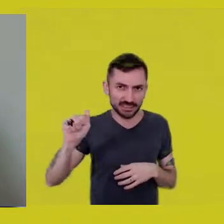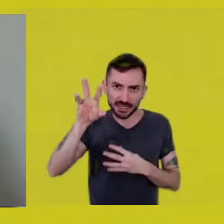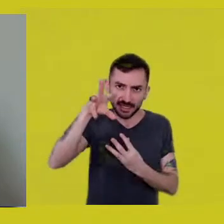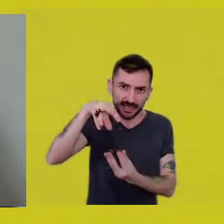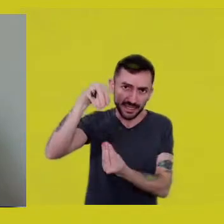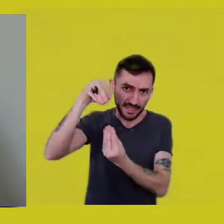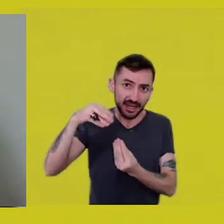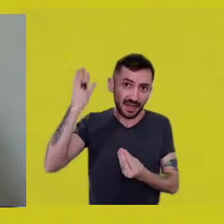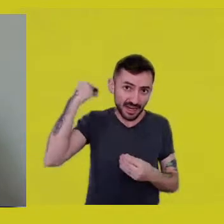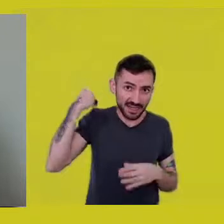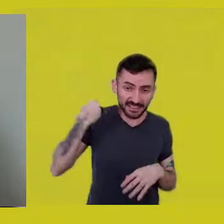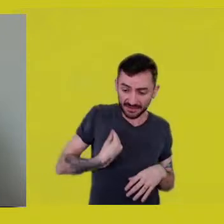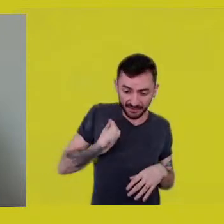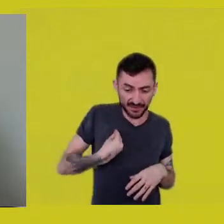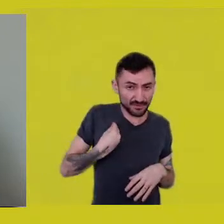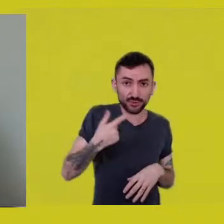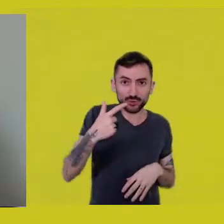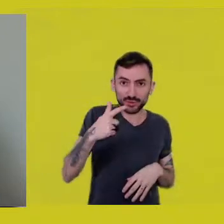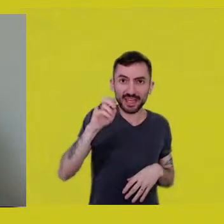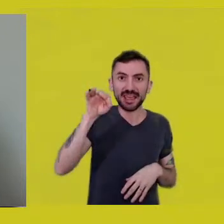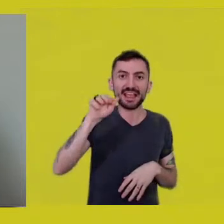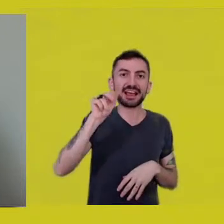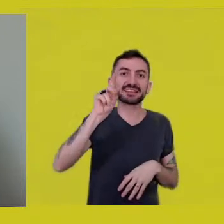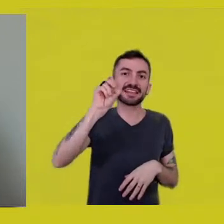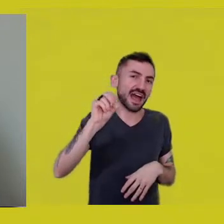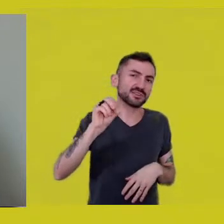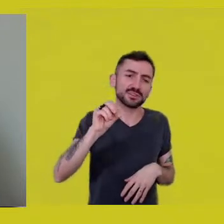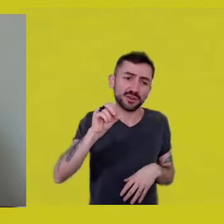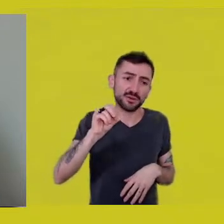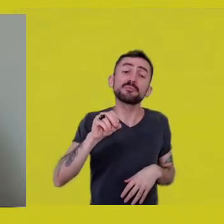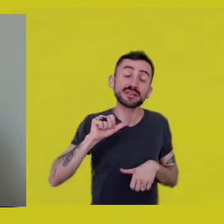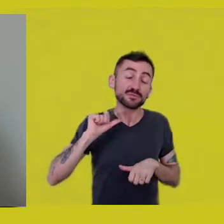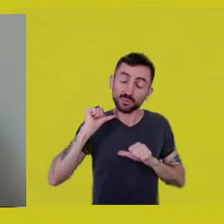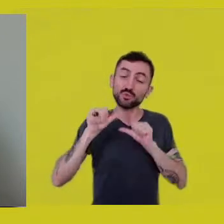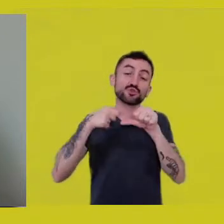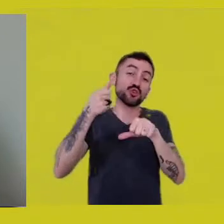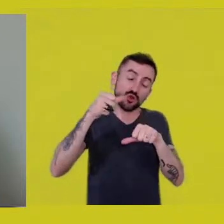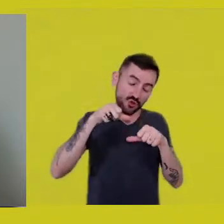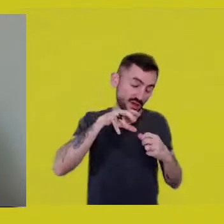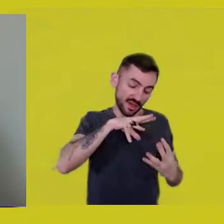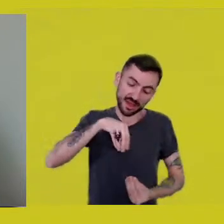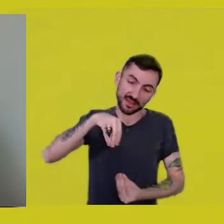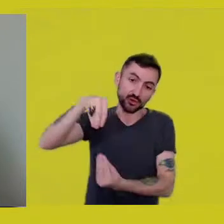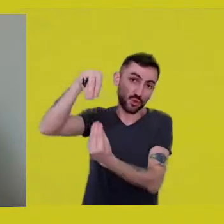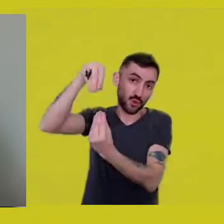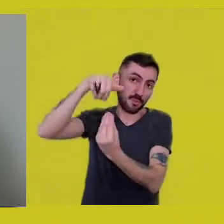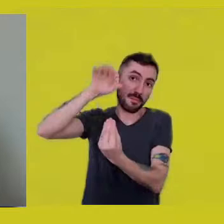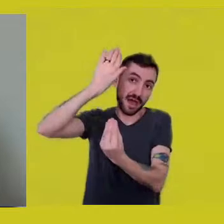would be far-fetched, but he became even more enchanted after he died,